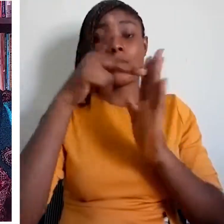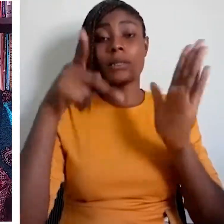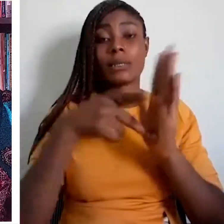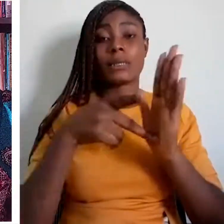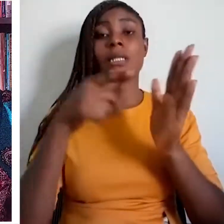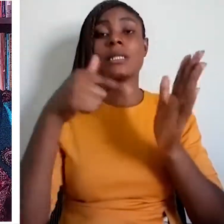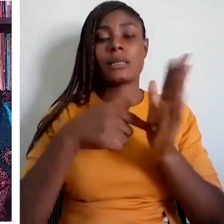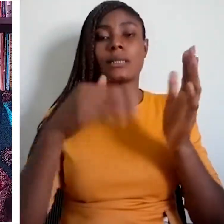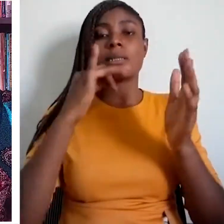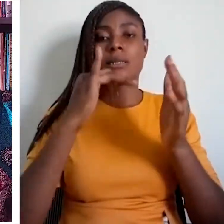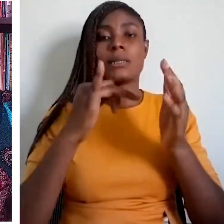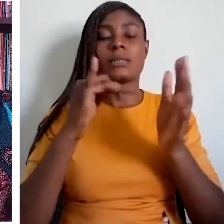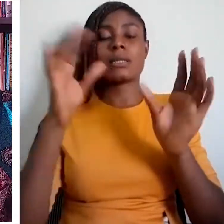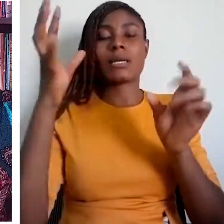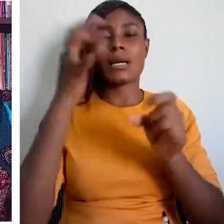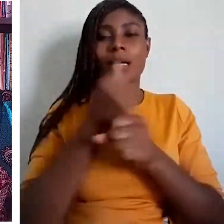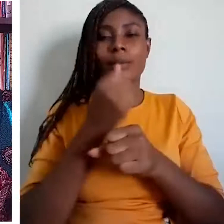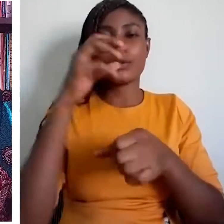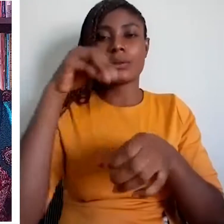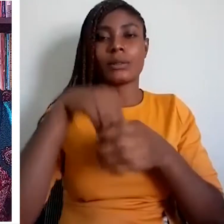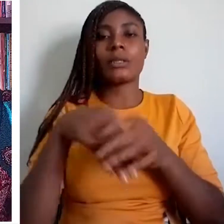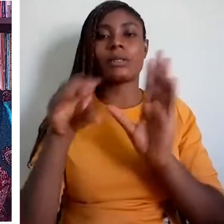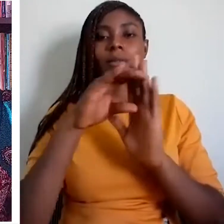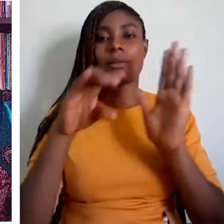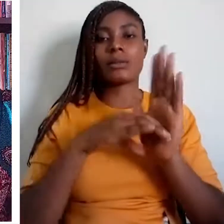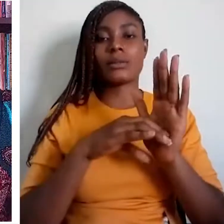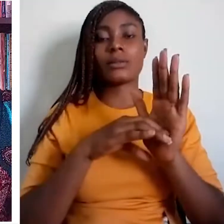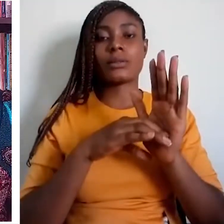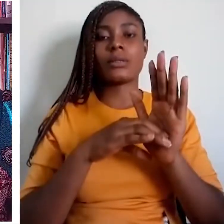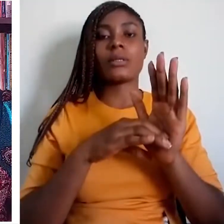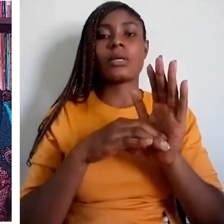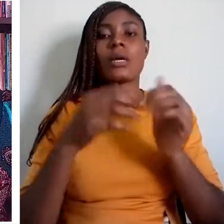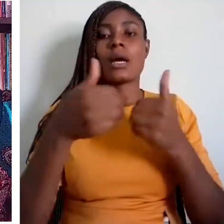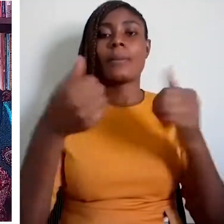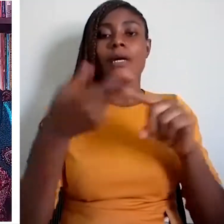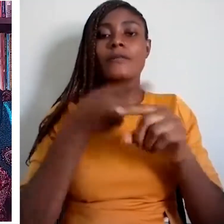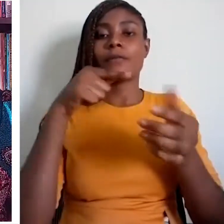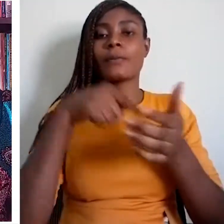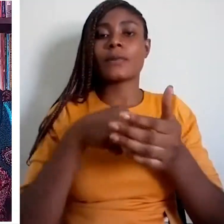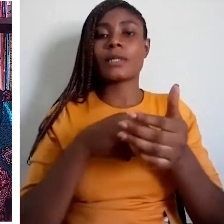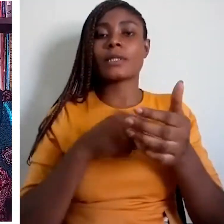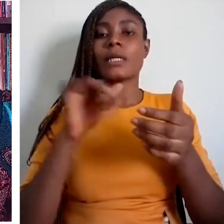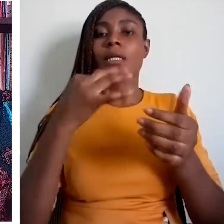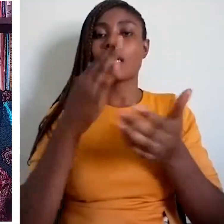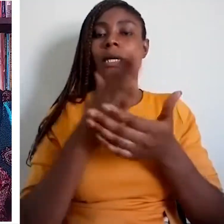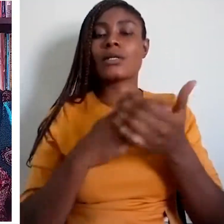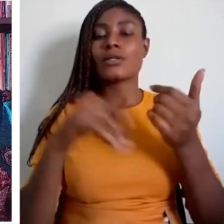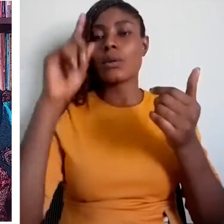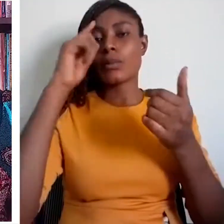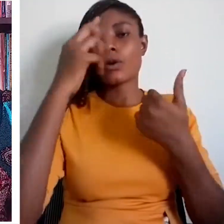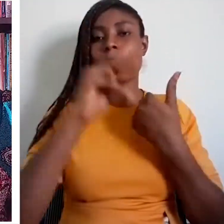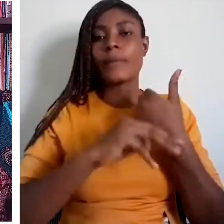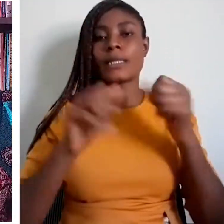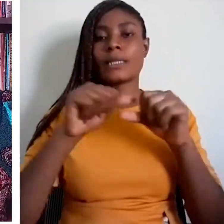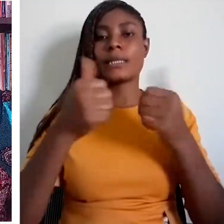of African languages thus: The African States recognize the imperative need to develop African languages which will ensure their cultural advancement and accelerate